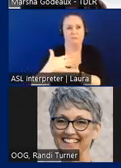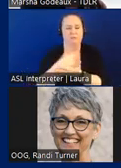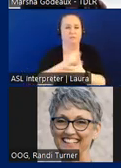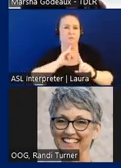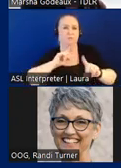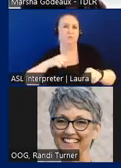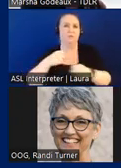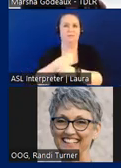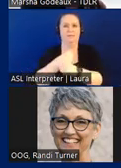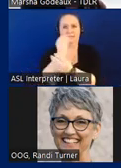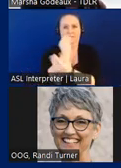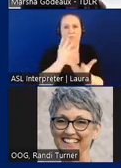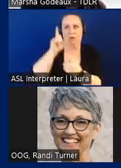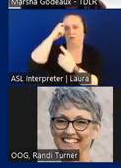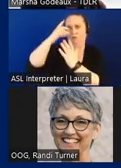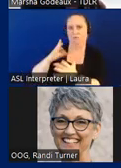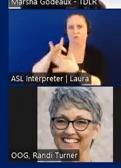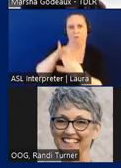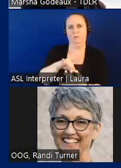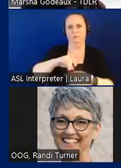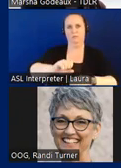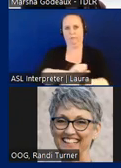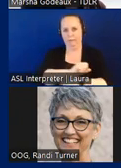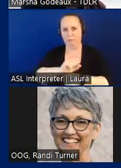to the governor regarding labor and industry within the state of Texas.